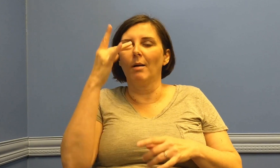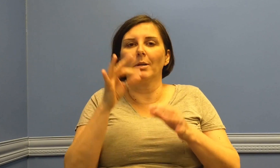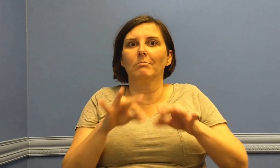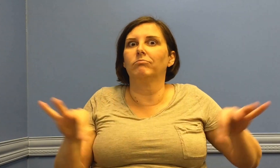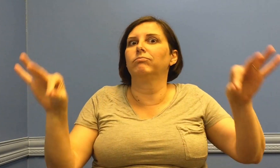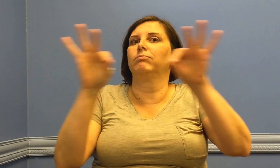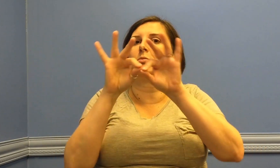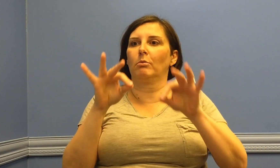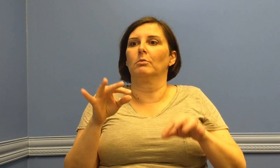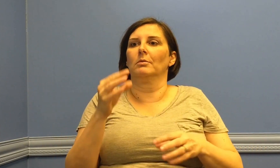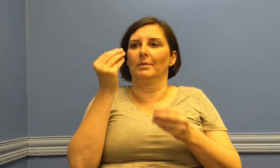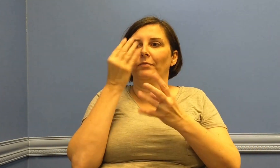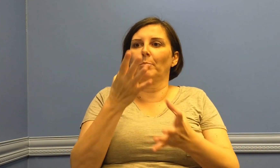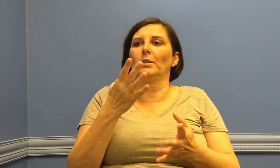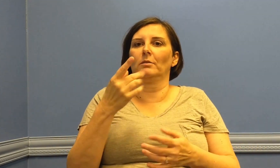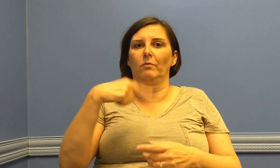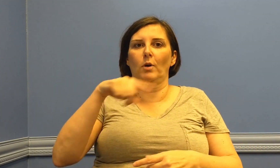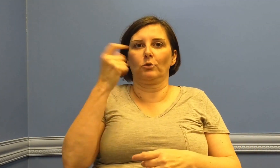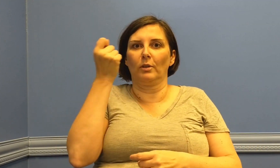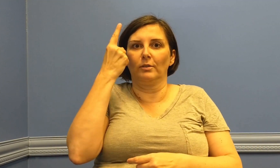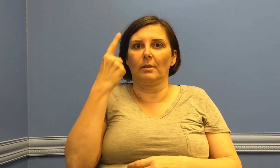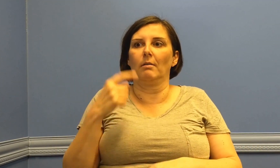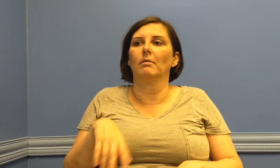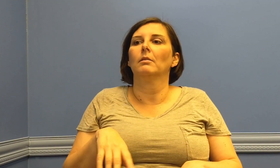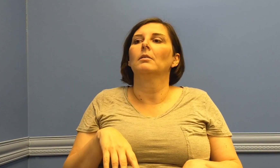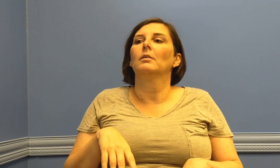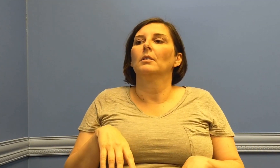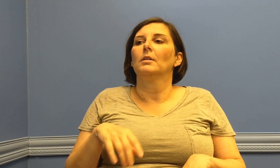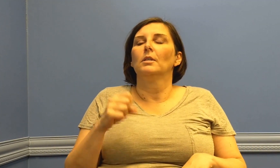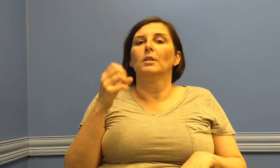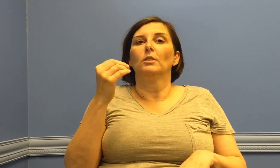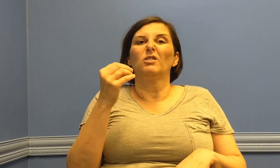coming to receive this important information to better understand it.